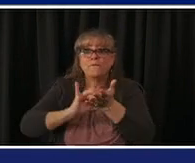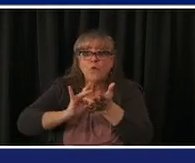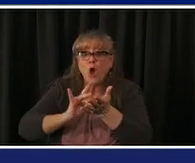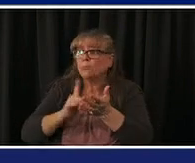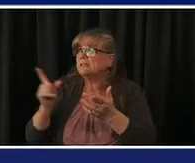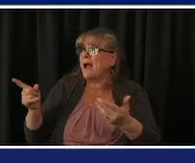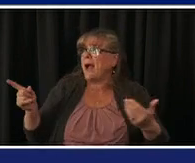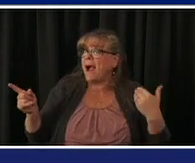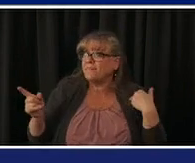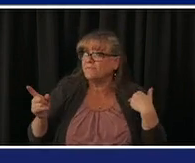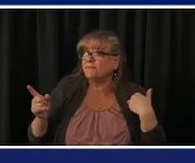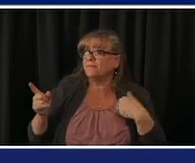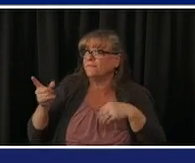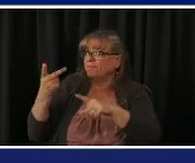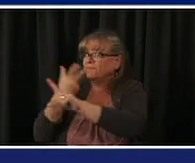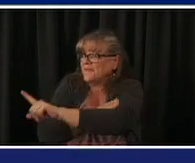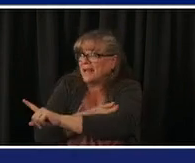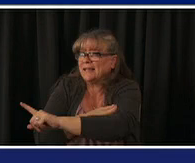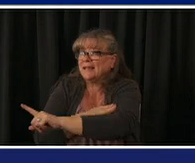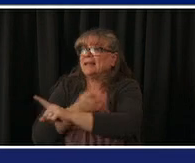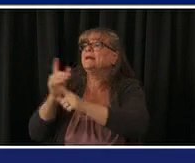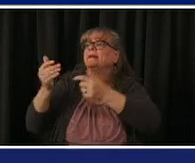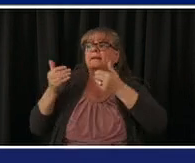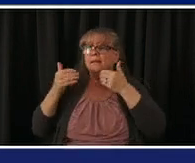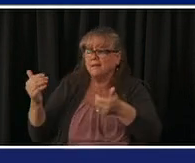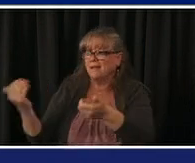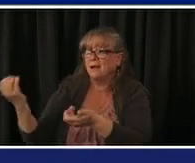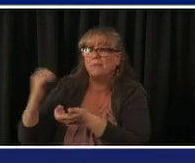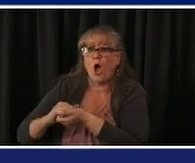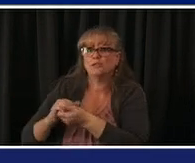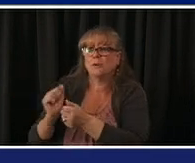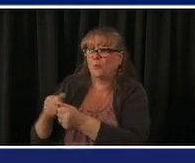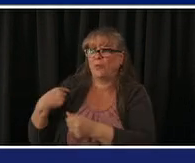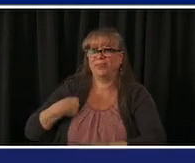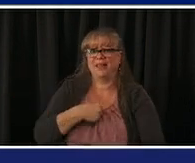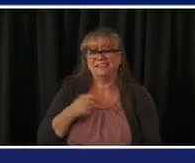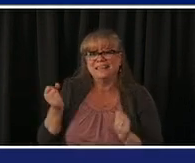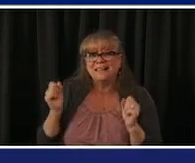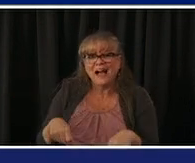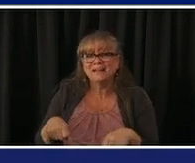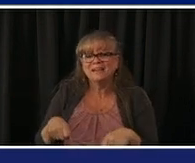are community partners we'd love to do it and then whatever we have available uh after pharmacies and